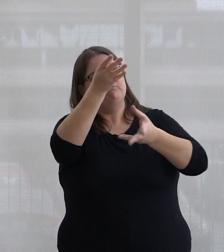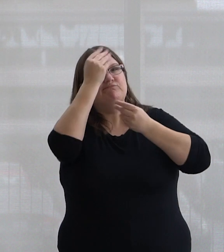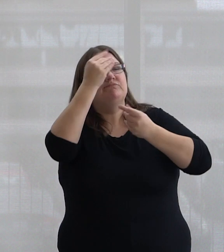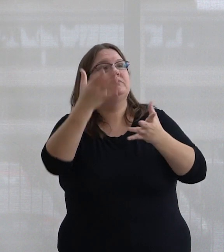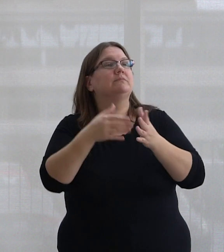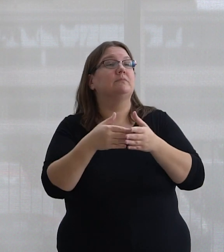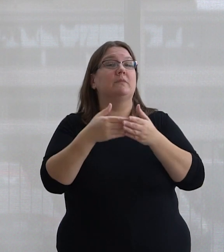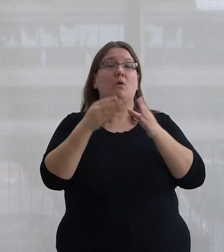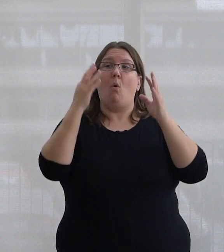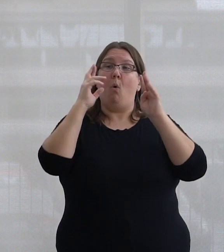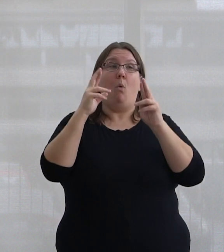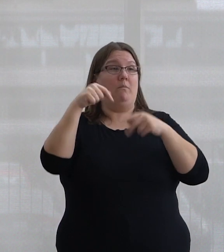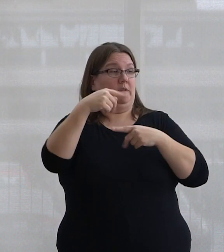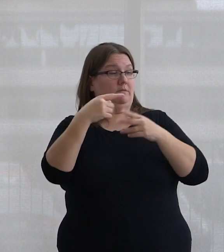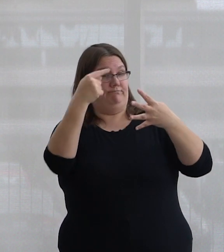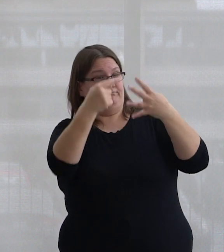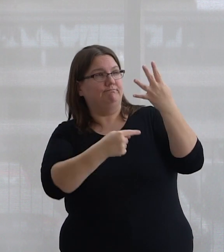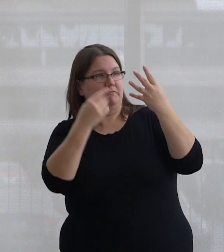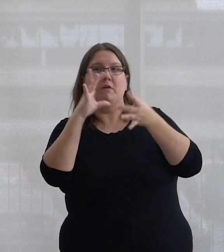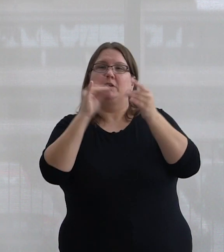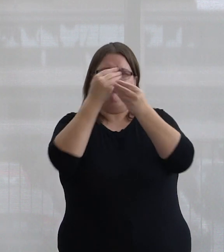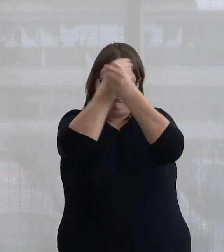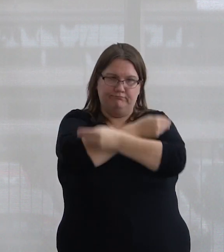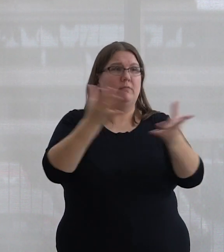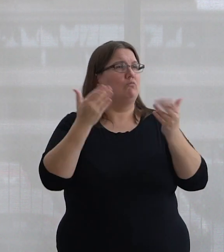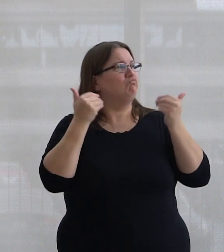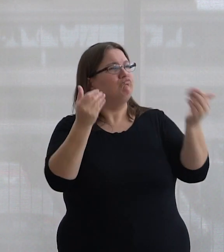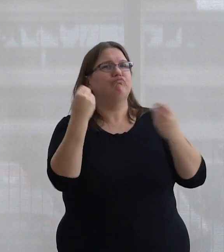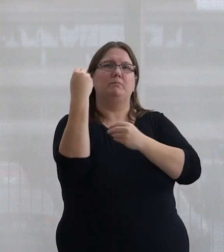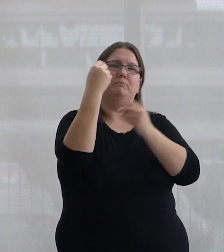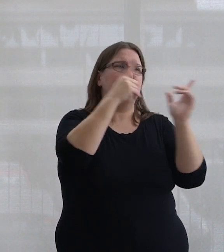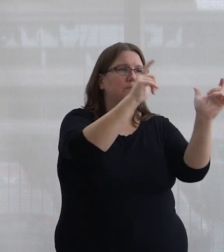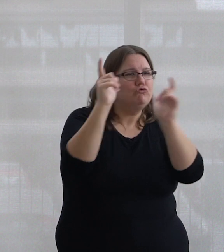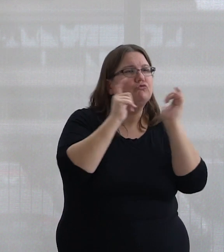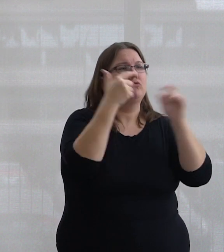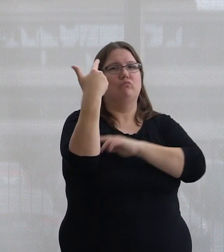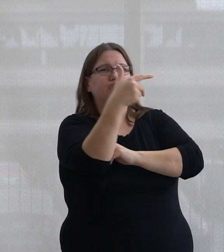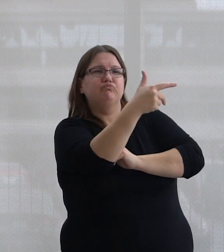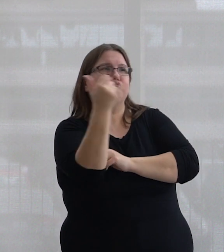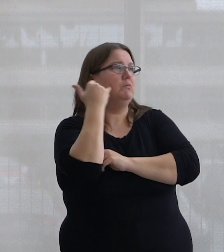Our hope in this series is to share our messages widely. So we encourage you to all take pictures and videos as you wish.